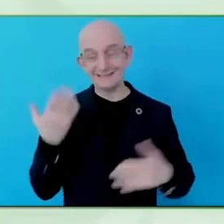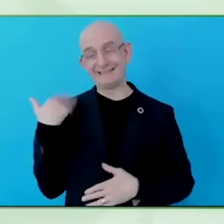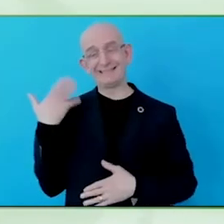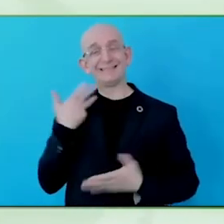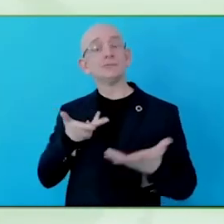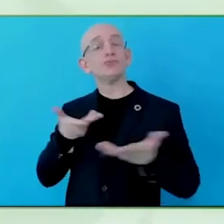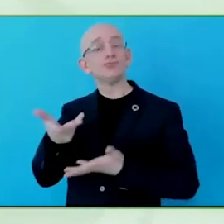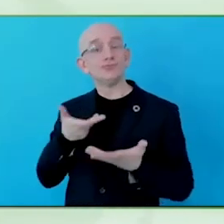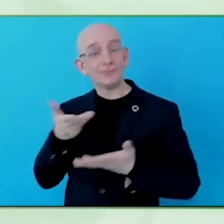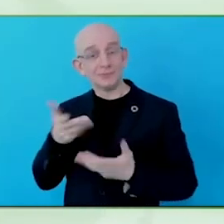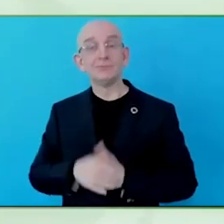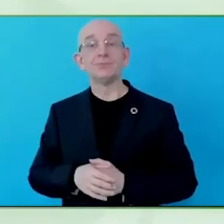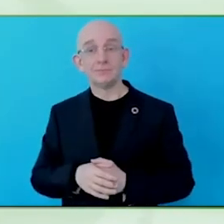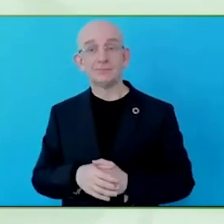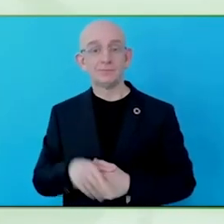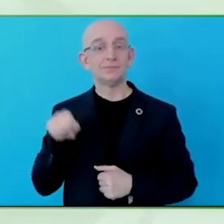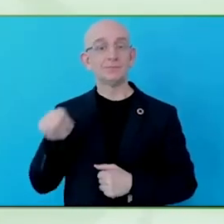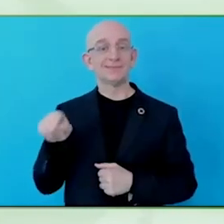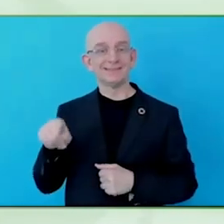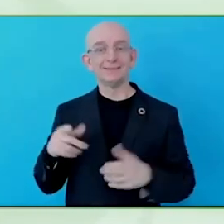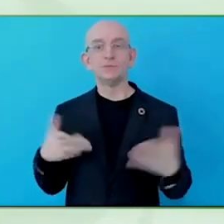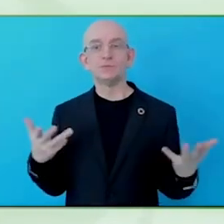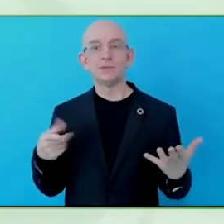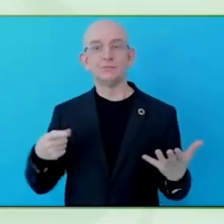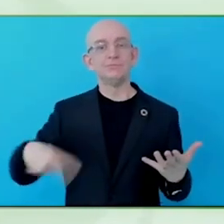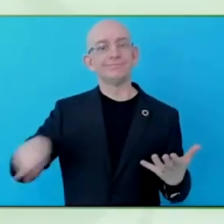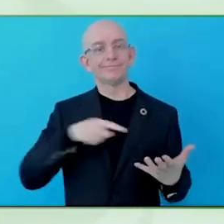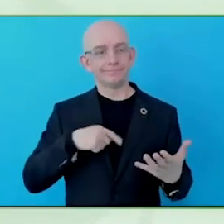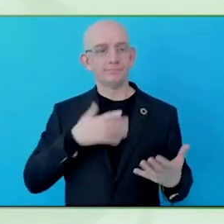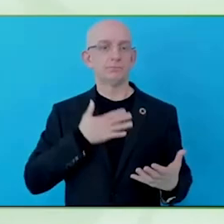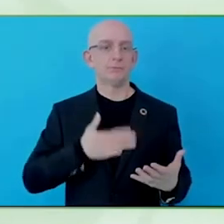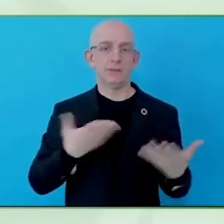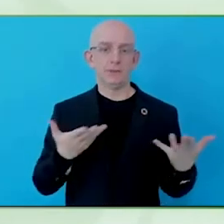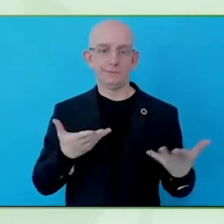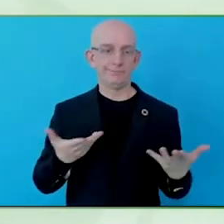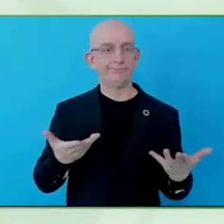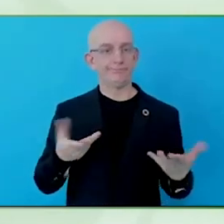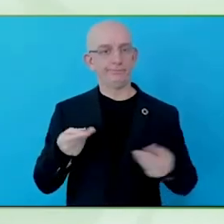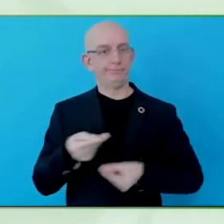people with disabilities as part of the ecosystem in the tech industry.